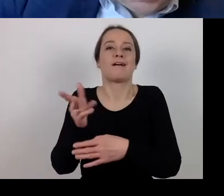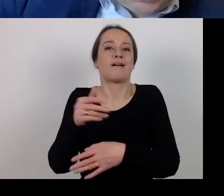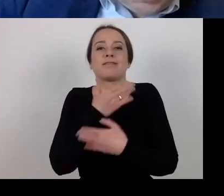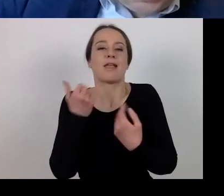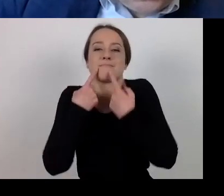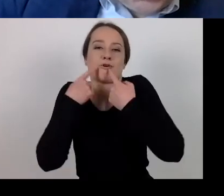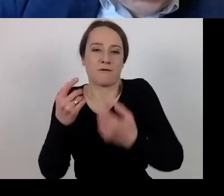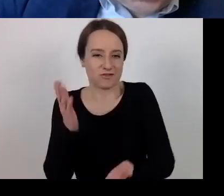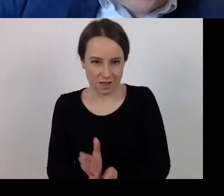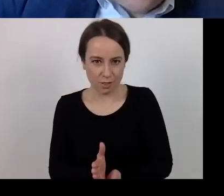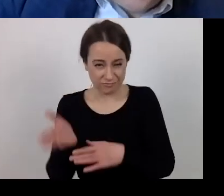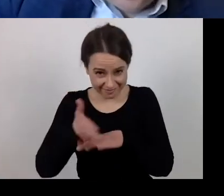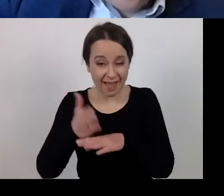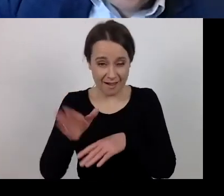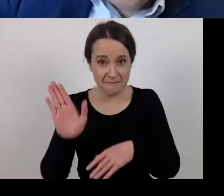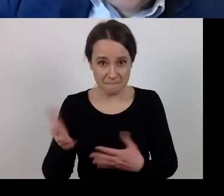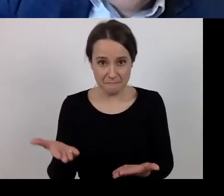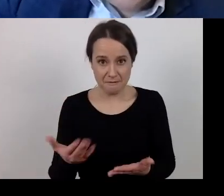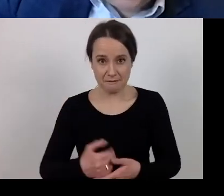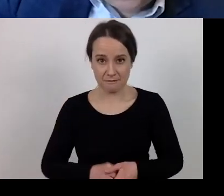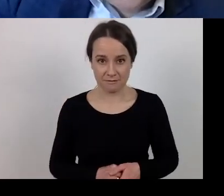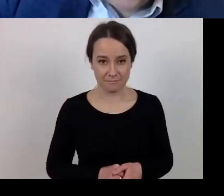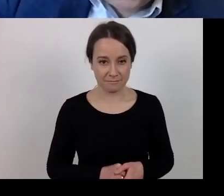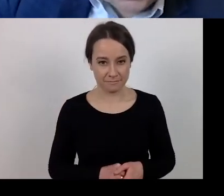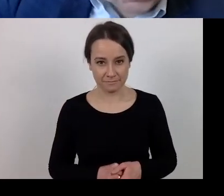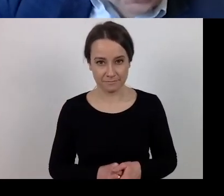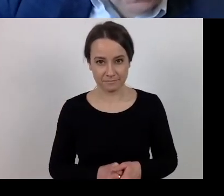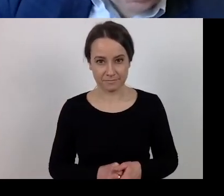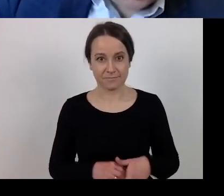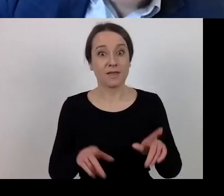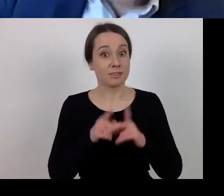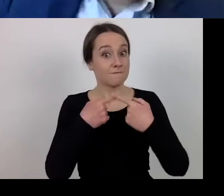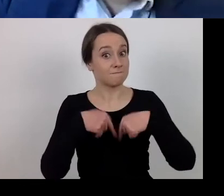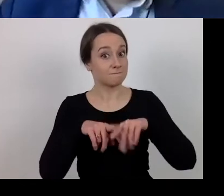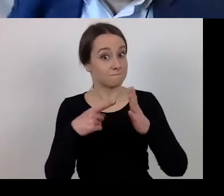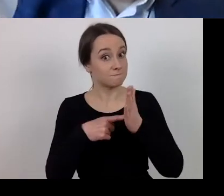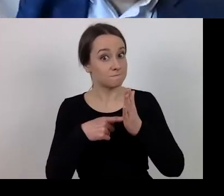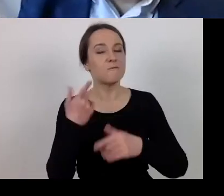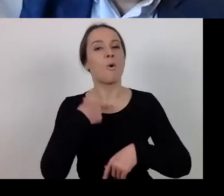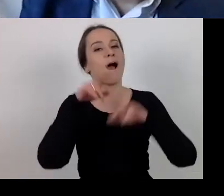As far as the implementation of liability analysis is concerned,